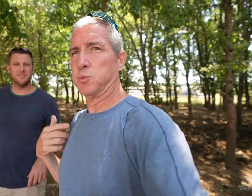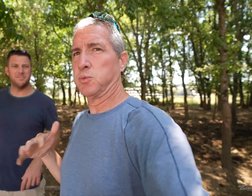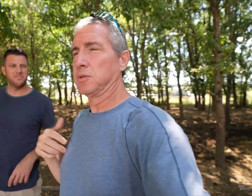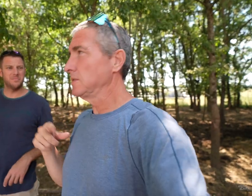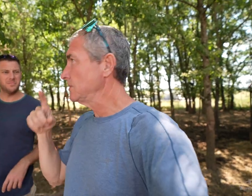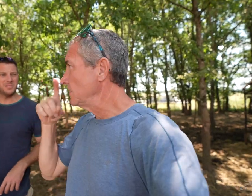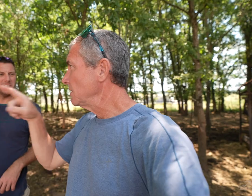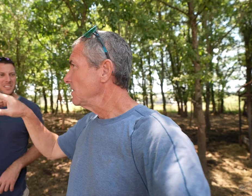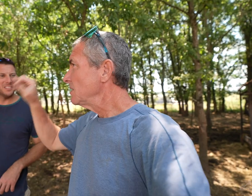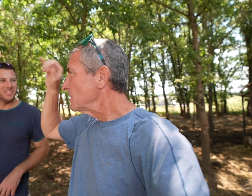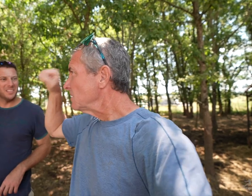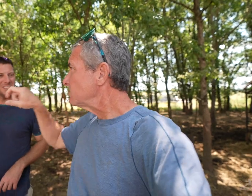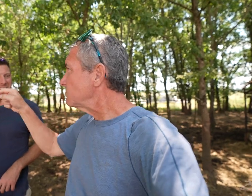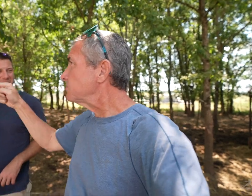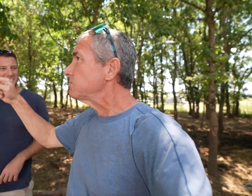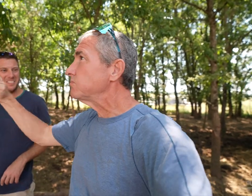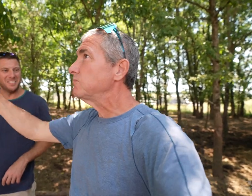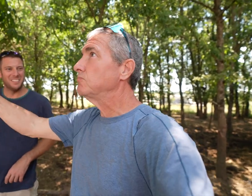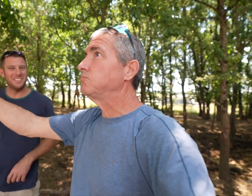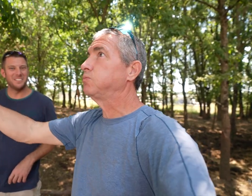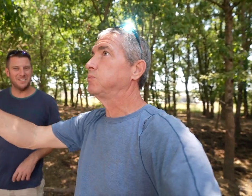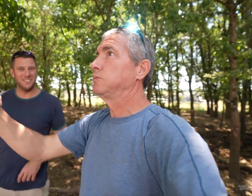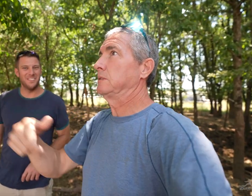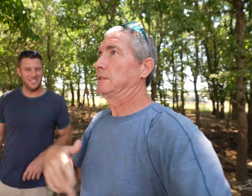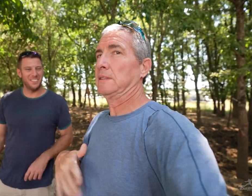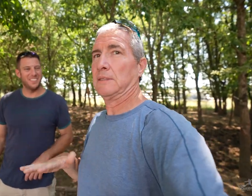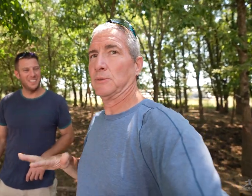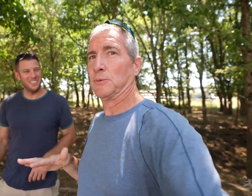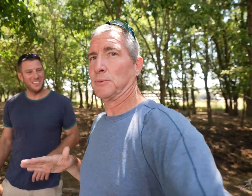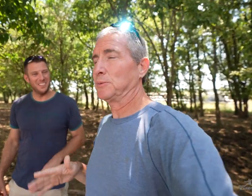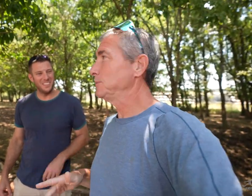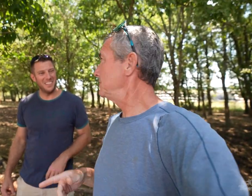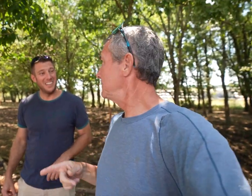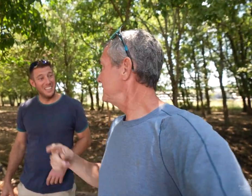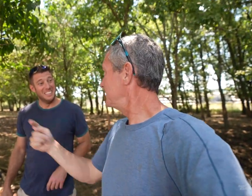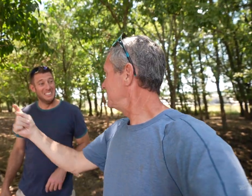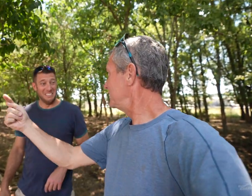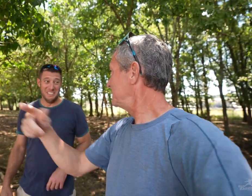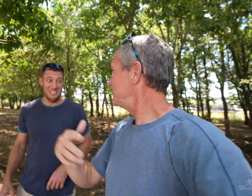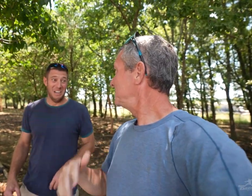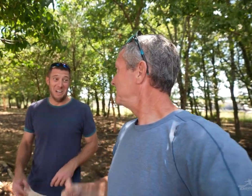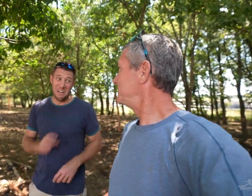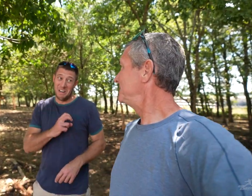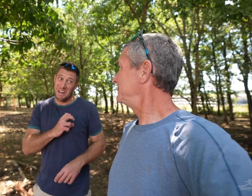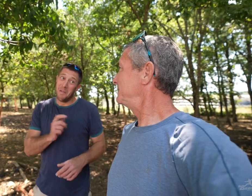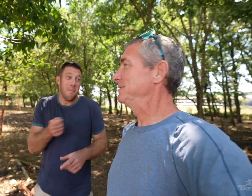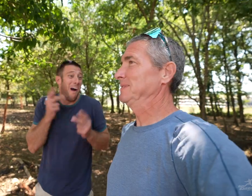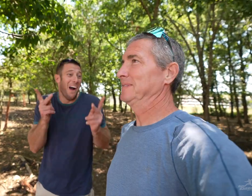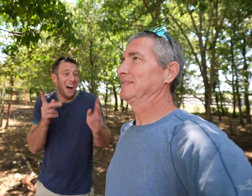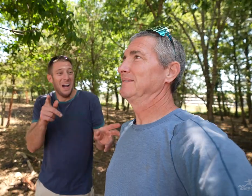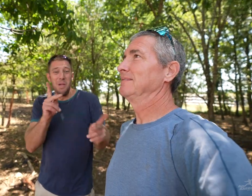Wow! I got nervous just seeing that bison walk closer to us. Yeah, it’s normal to be scared!